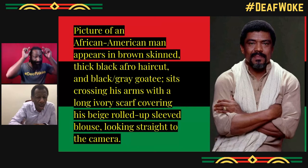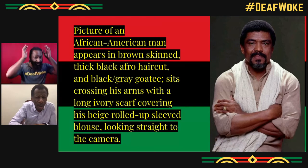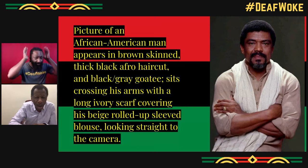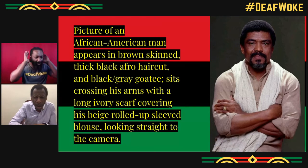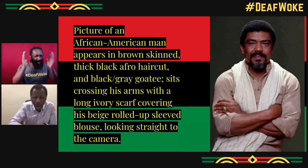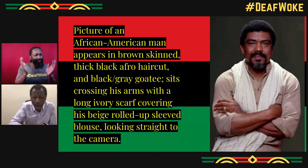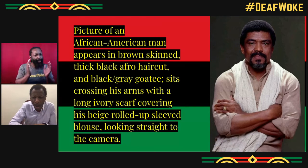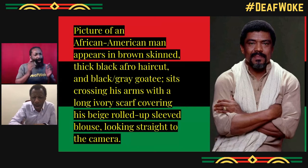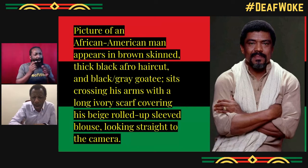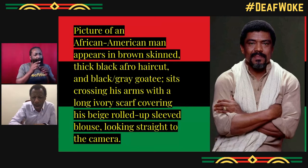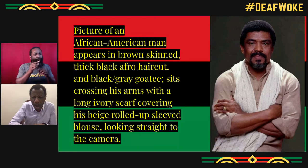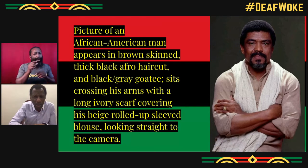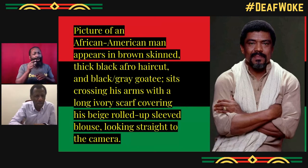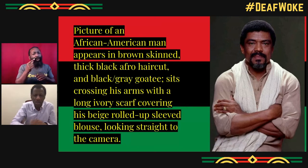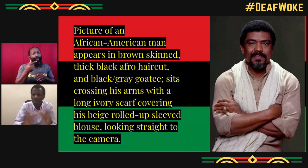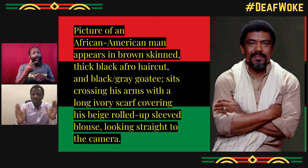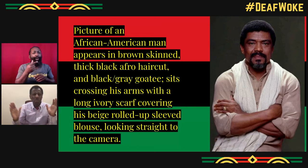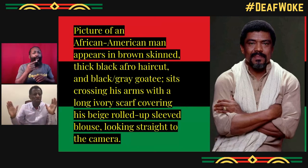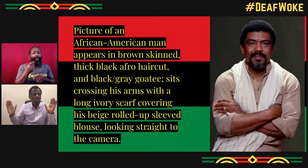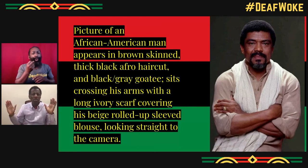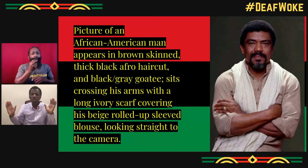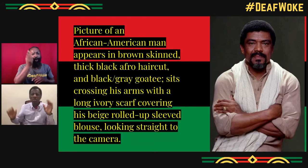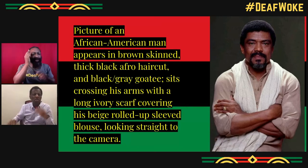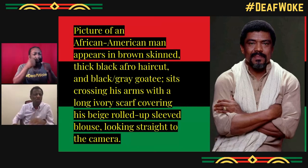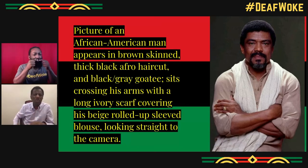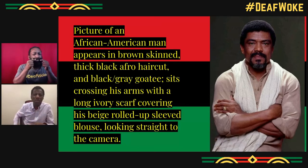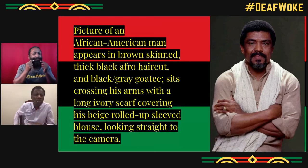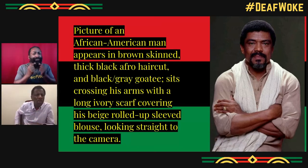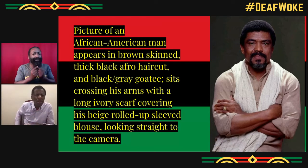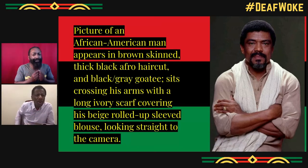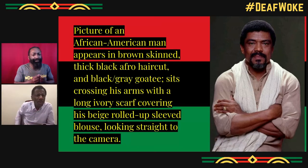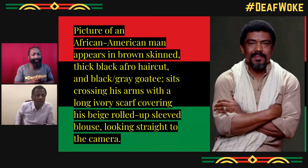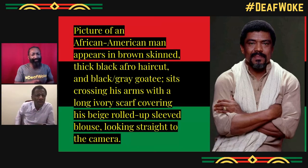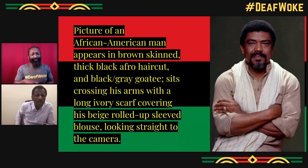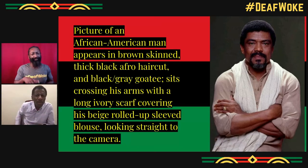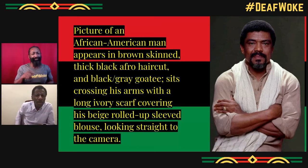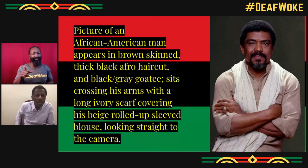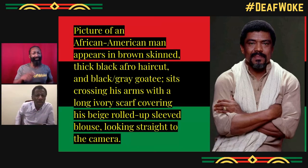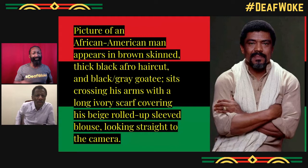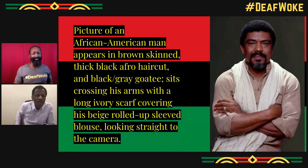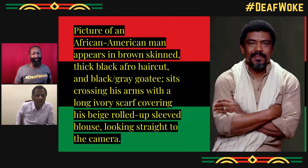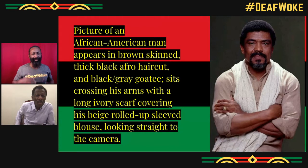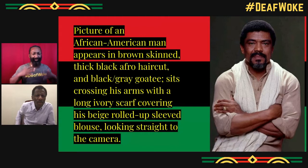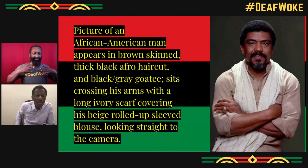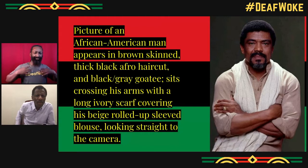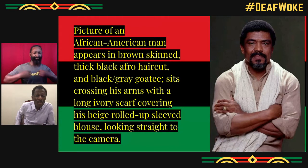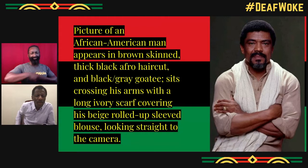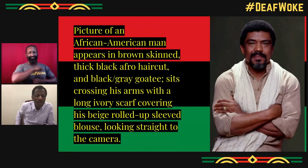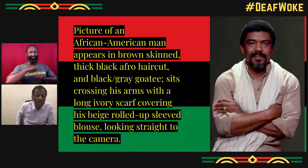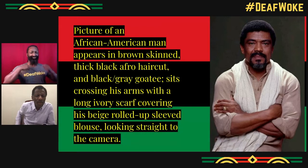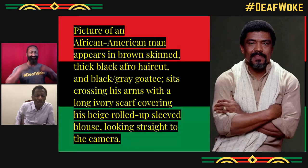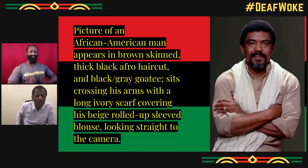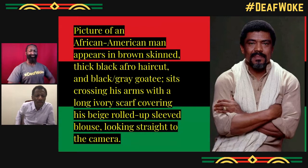All right, next, we've got a brown skin male, Afro haircut with a black Grego T,